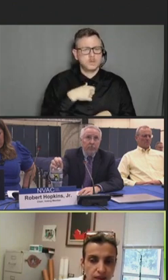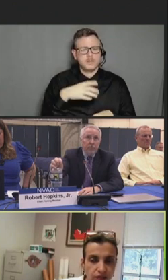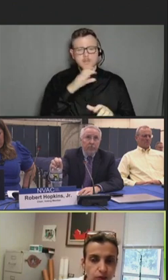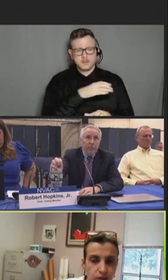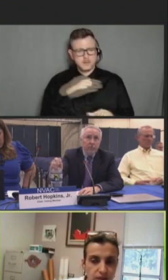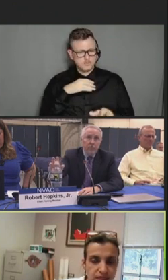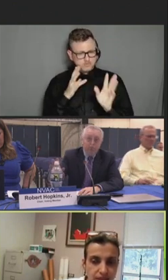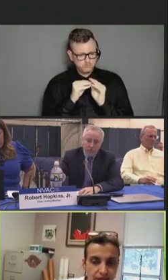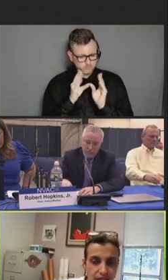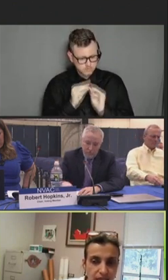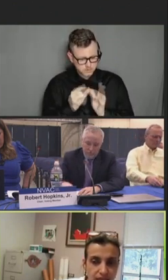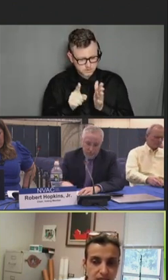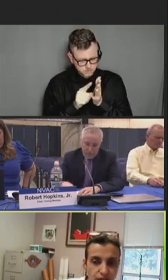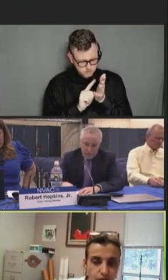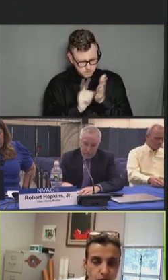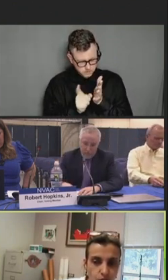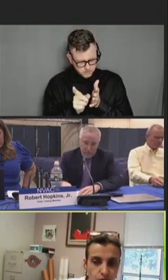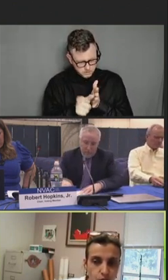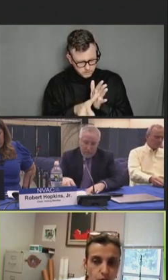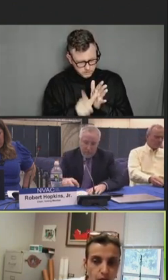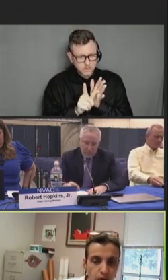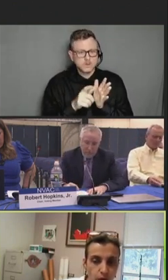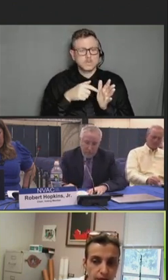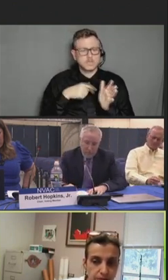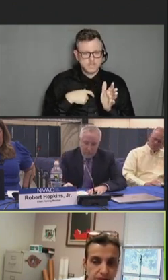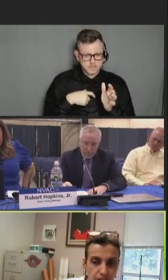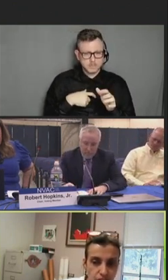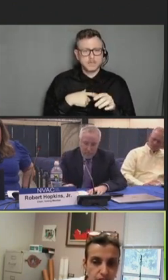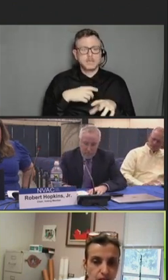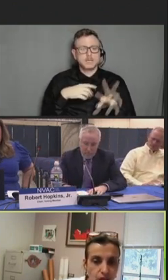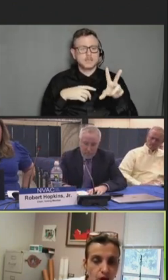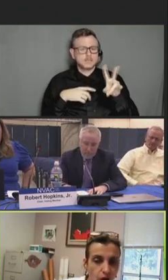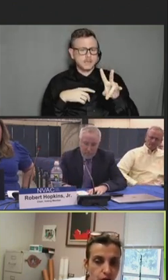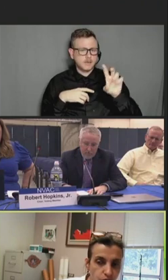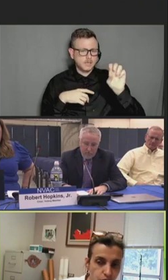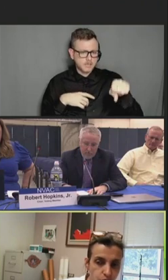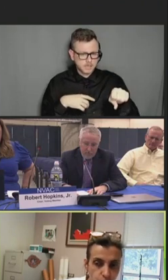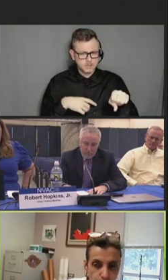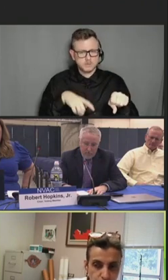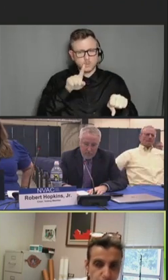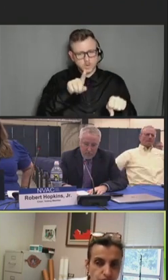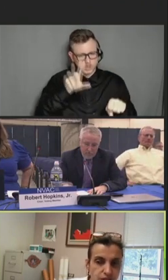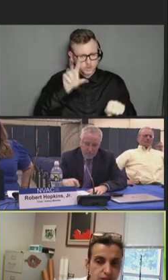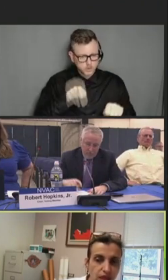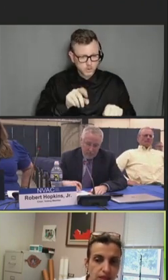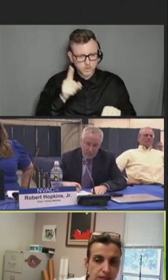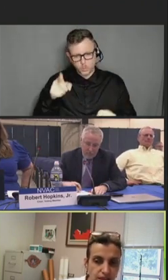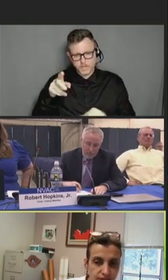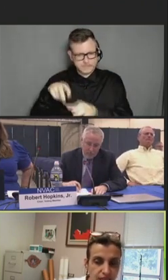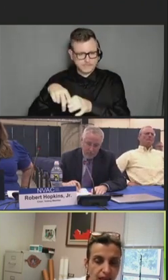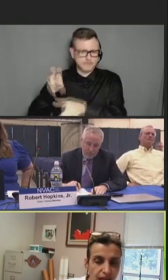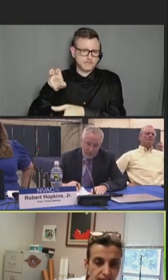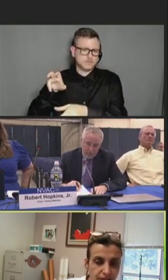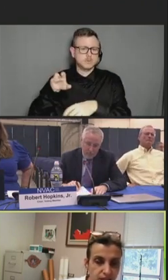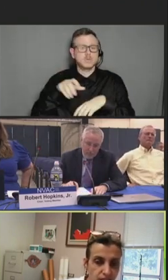It voted seven yes, four no, and one abstention on the two questions, safety and efficacy